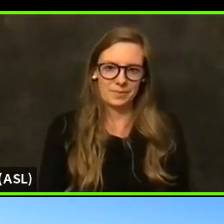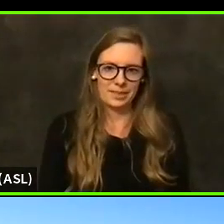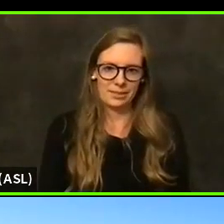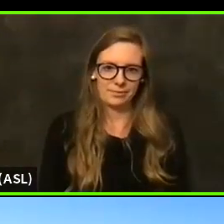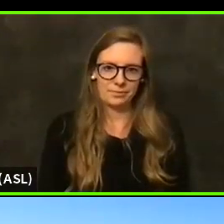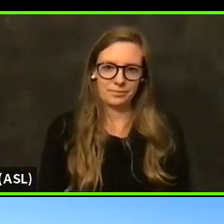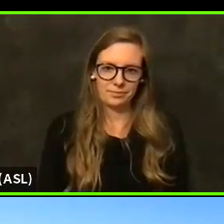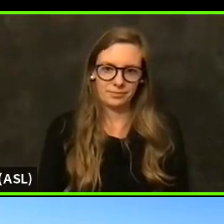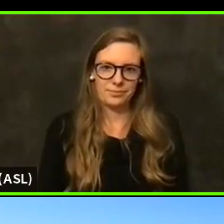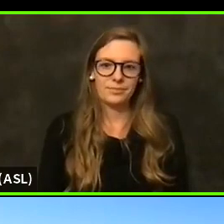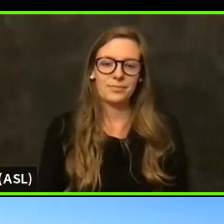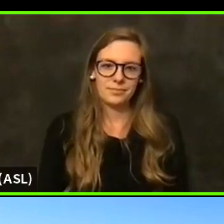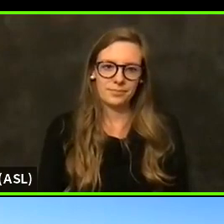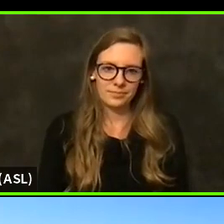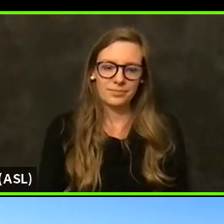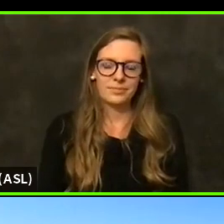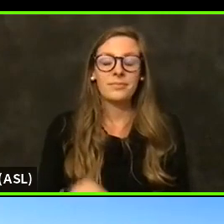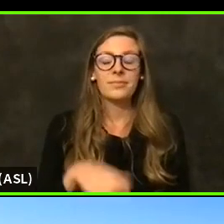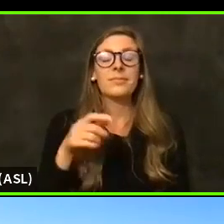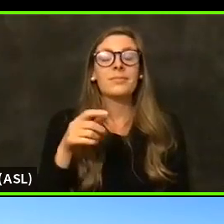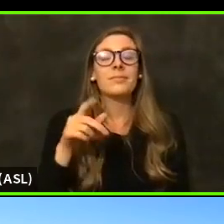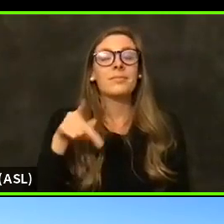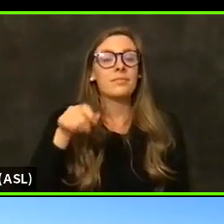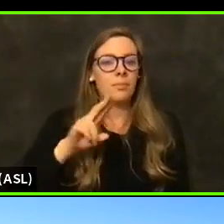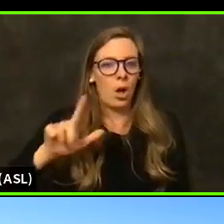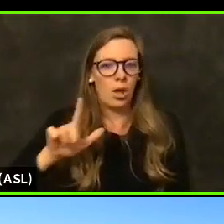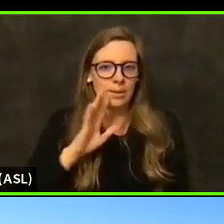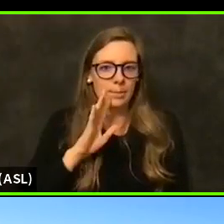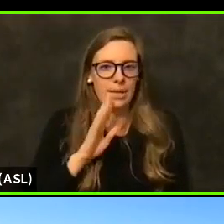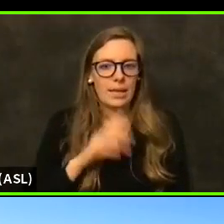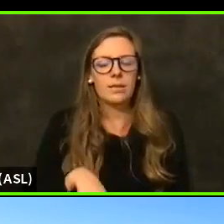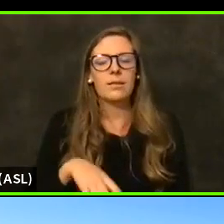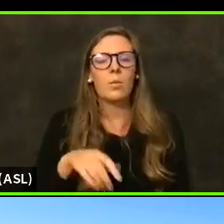And then we have a question that I know that it has come up and we probably will